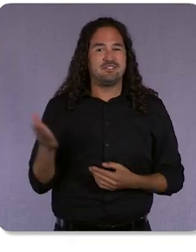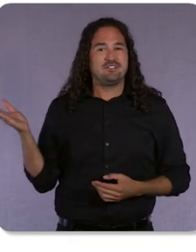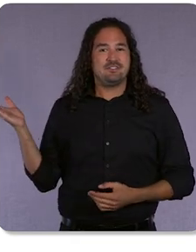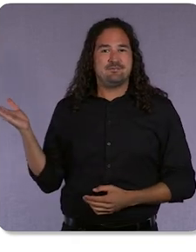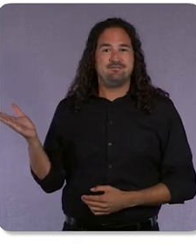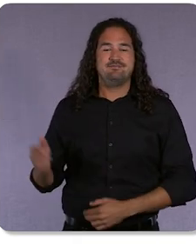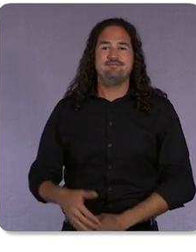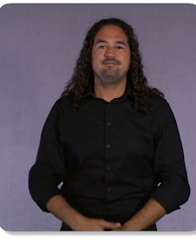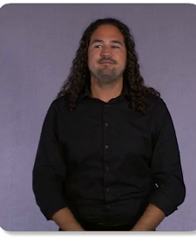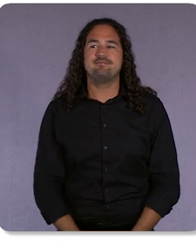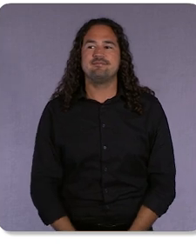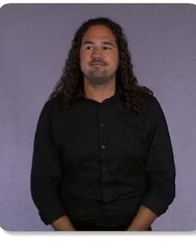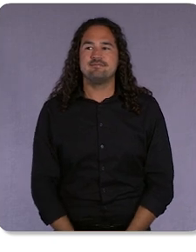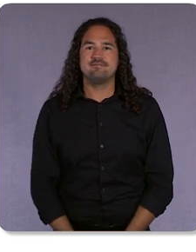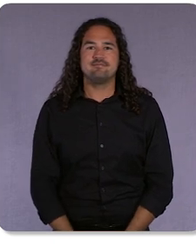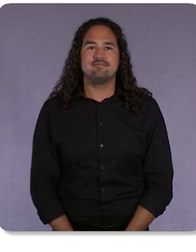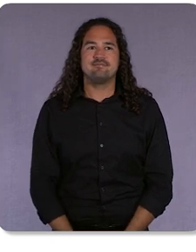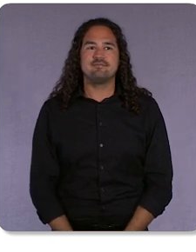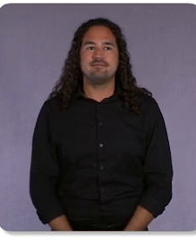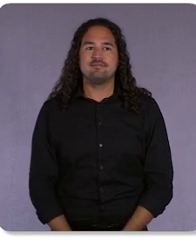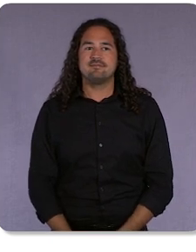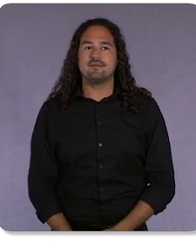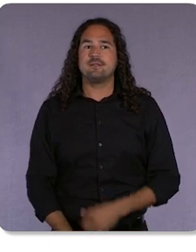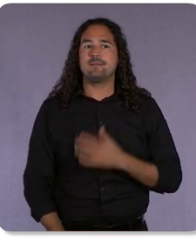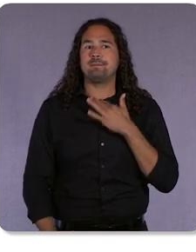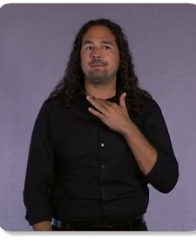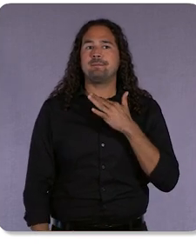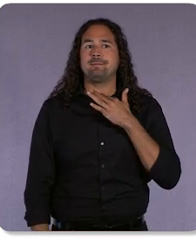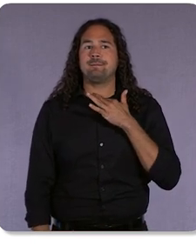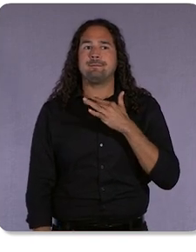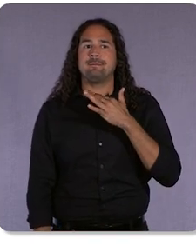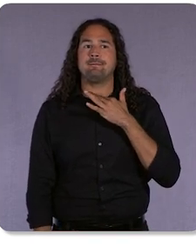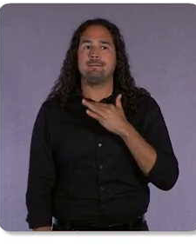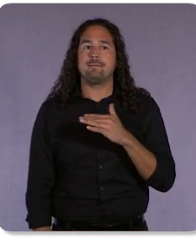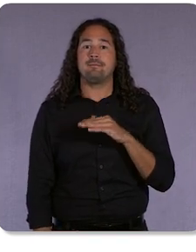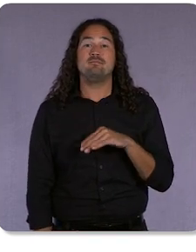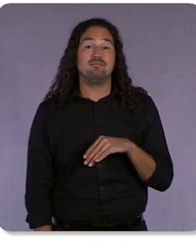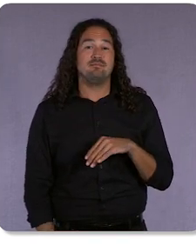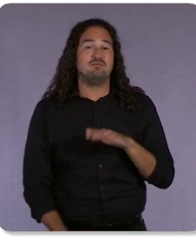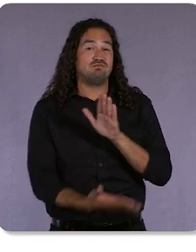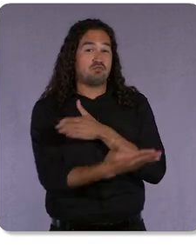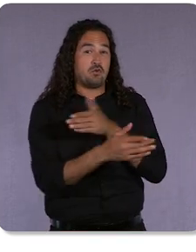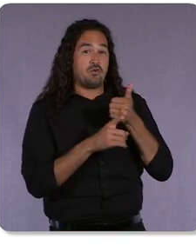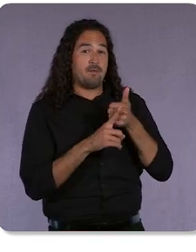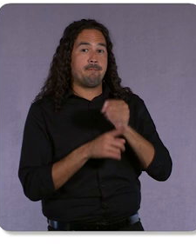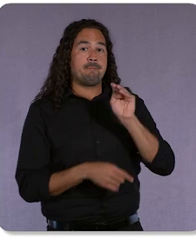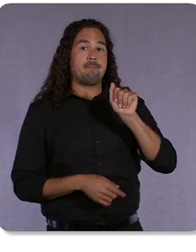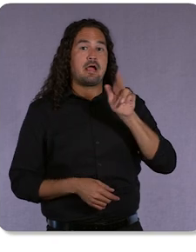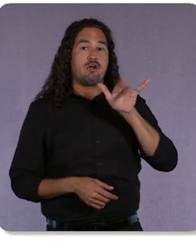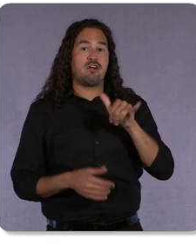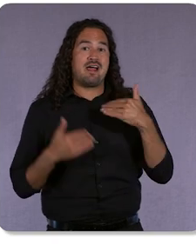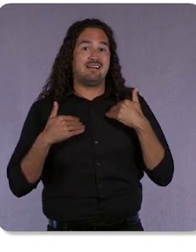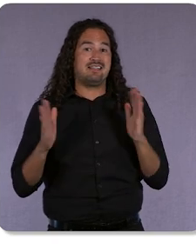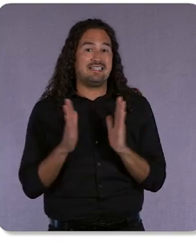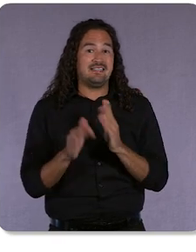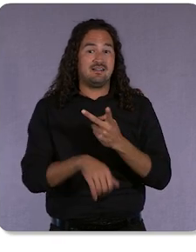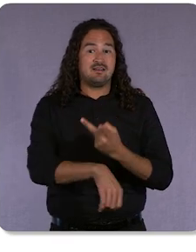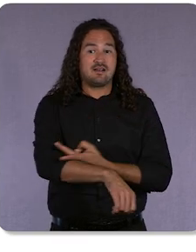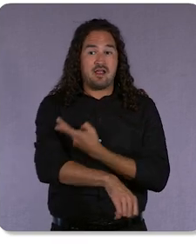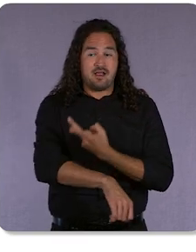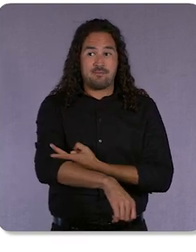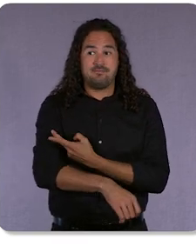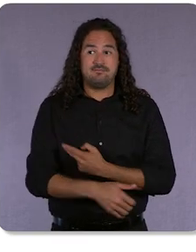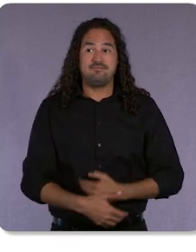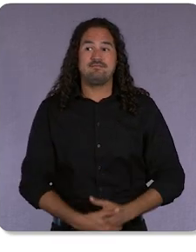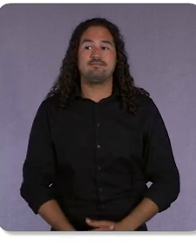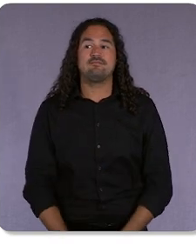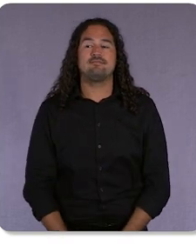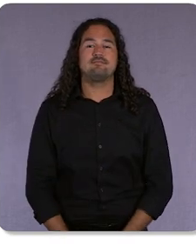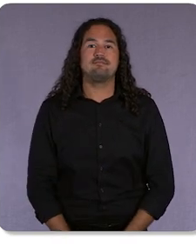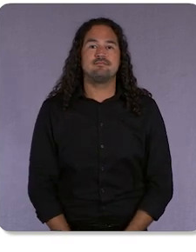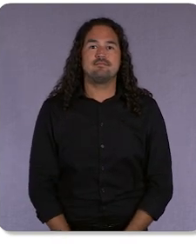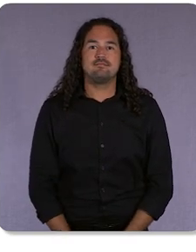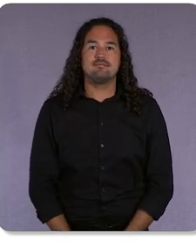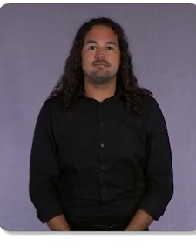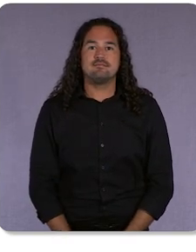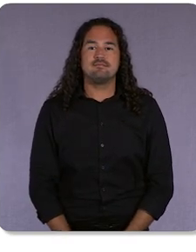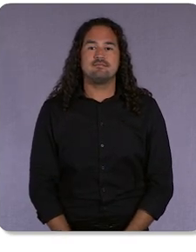[Young girl humming Mary Had A Little Lamb]